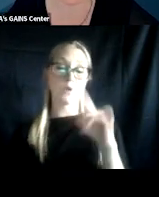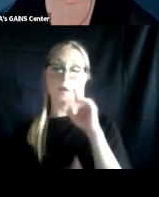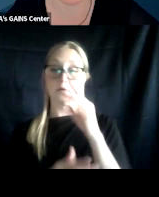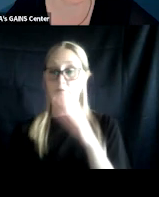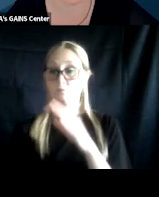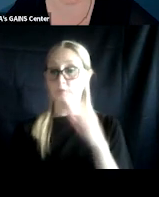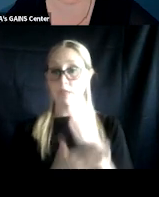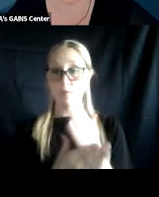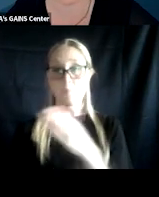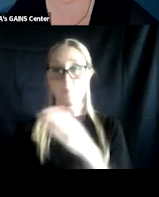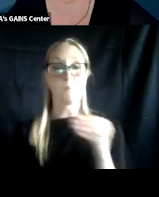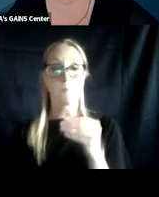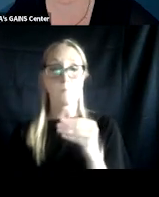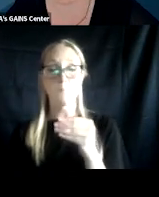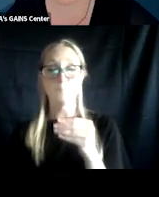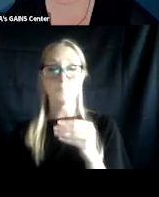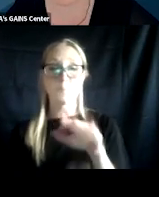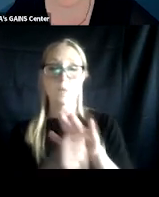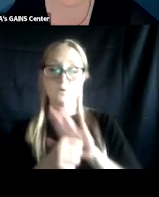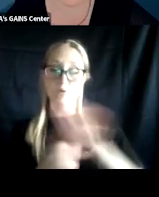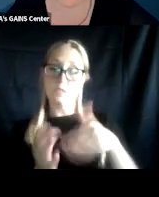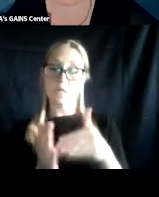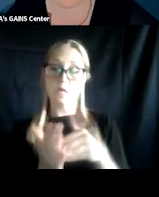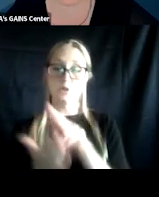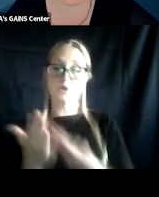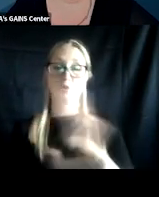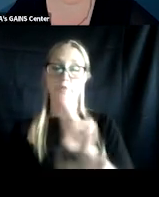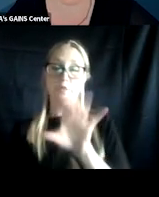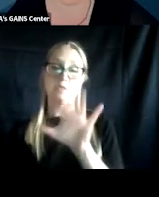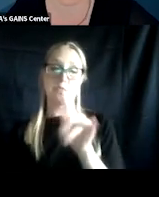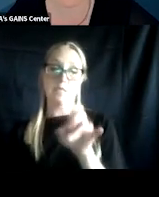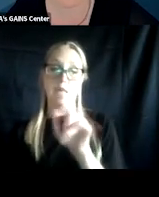at the University of Cincinnati. Dr. Chard is an international expert on the assessment